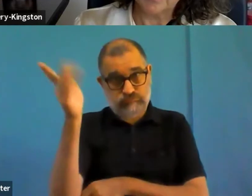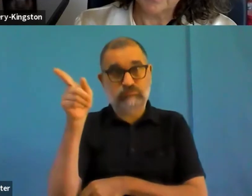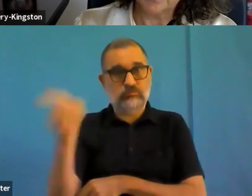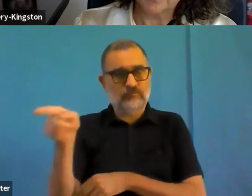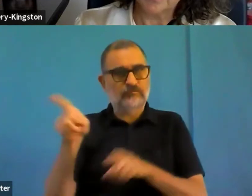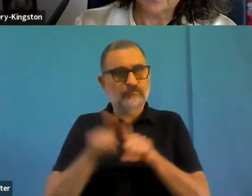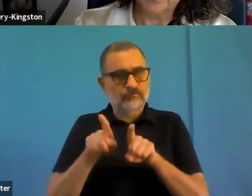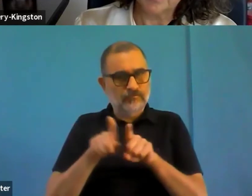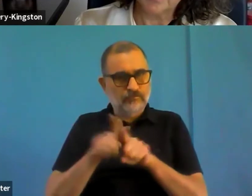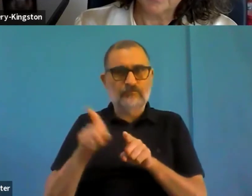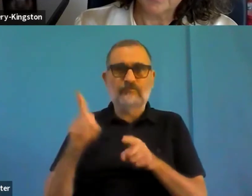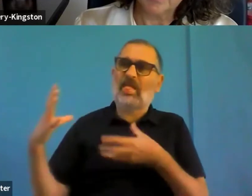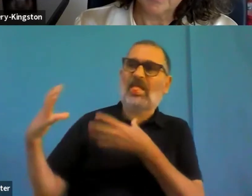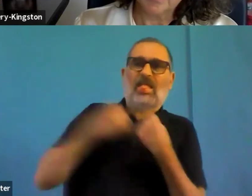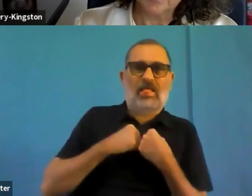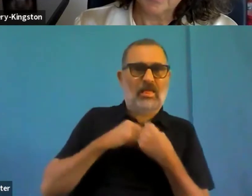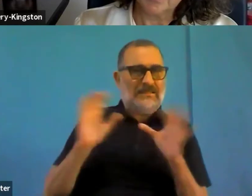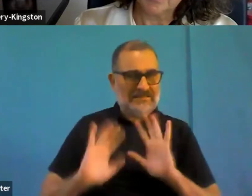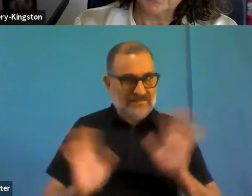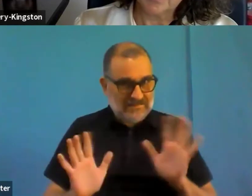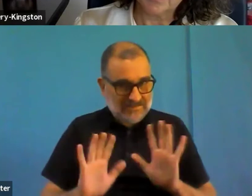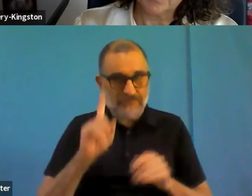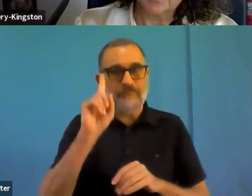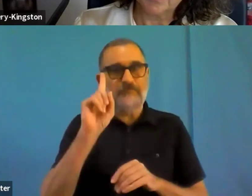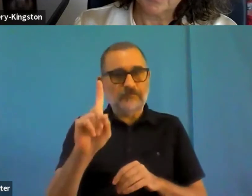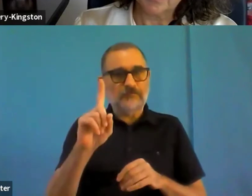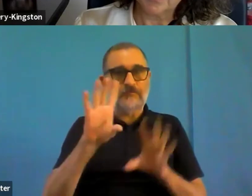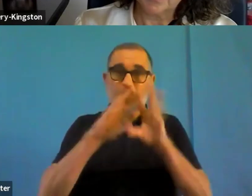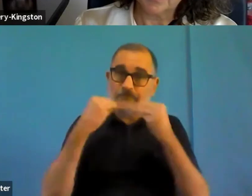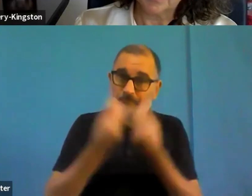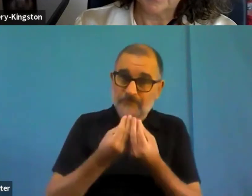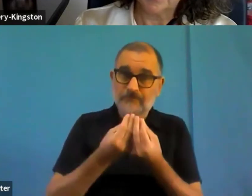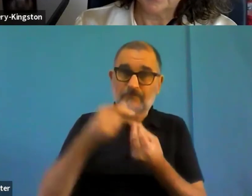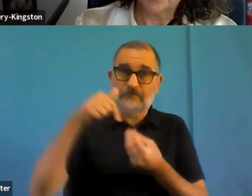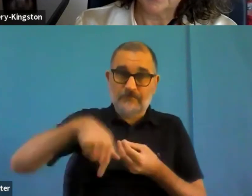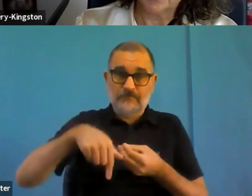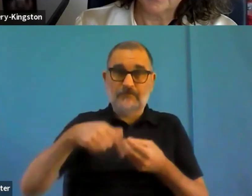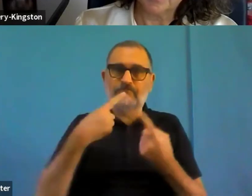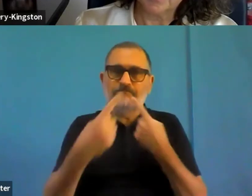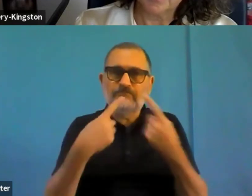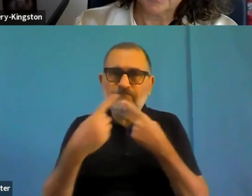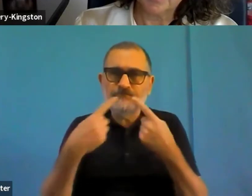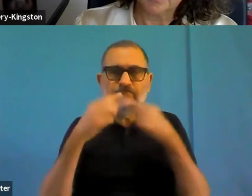are very expected and we have to be very positive and reactive and you know, constructive, whatever